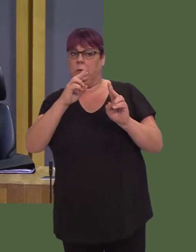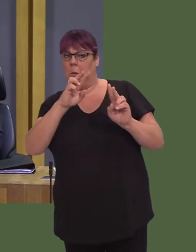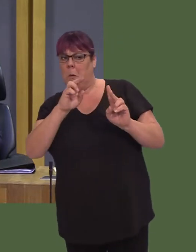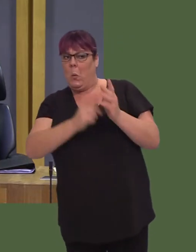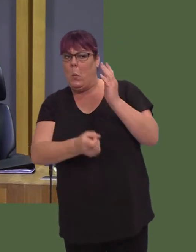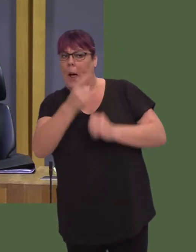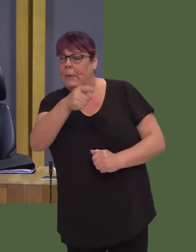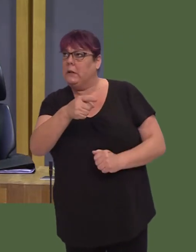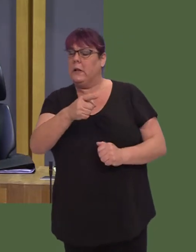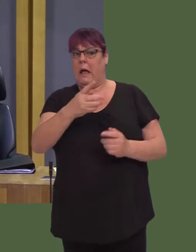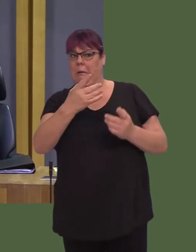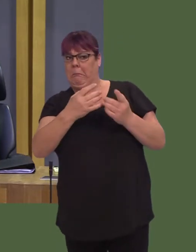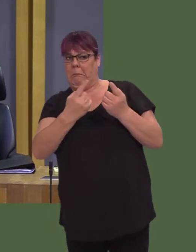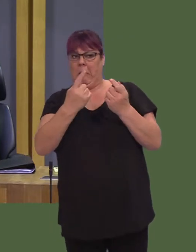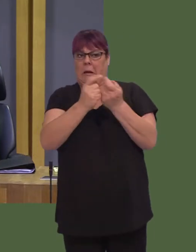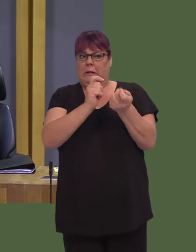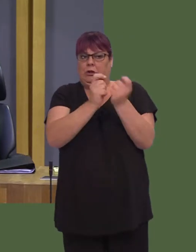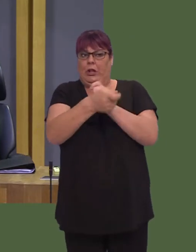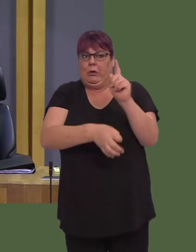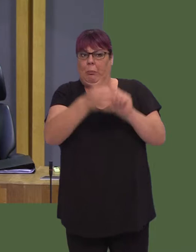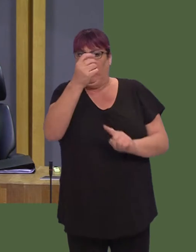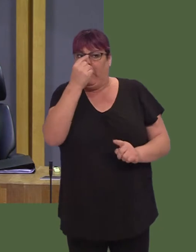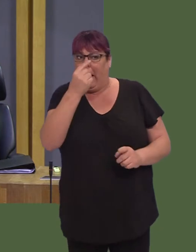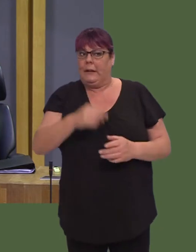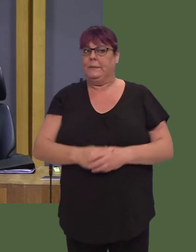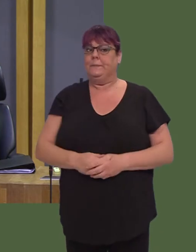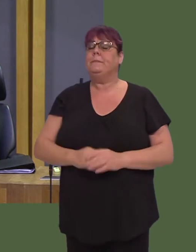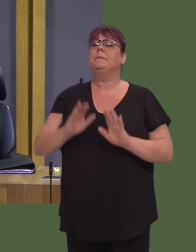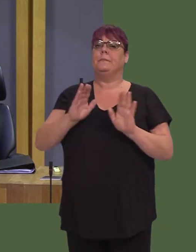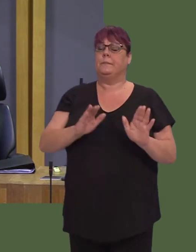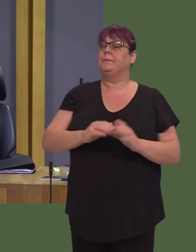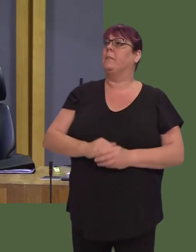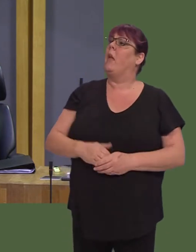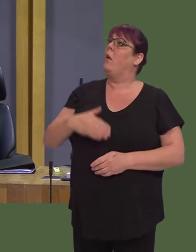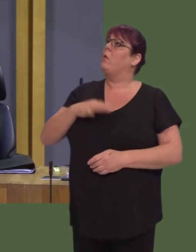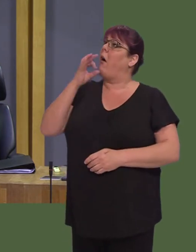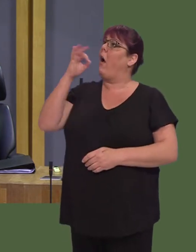Adam Price AM: First Minister, can you explain why, when the Labour group voted here a week